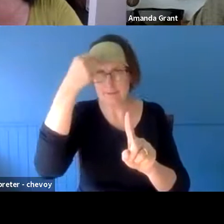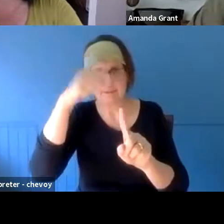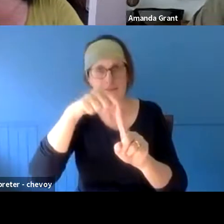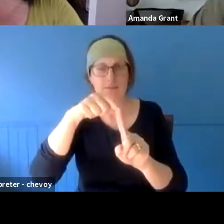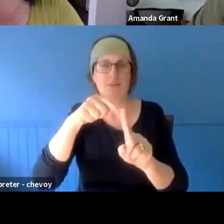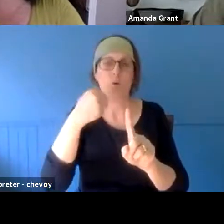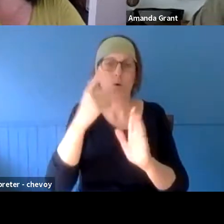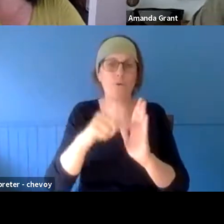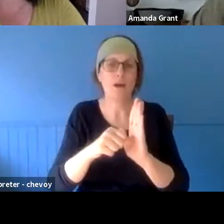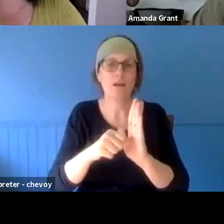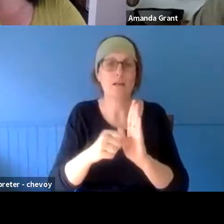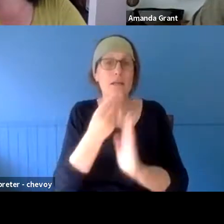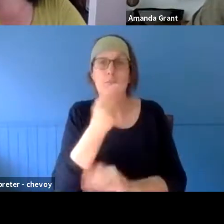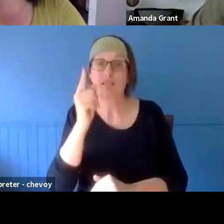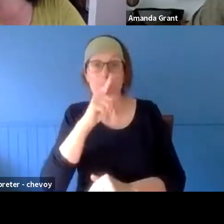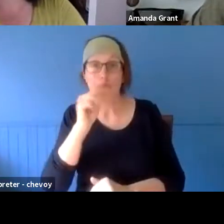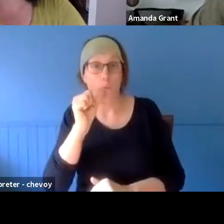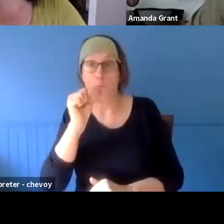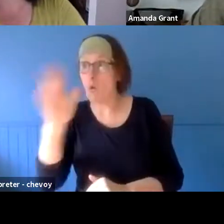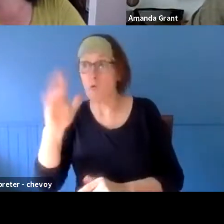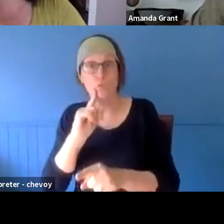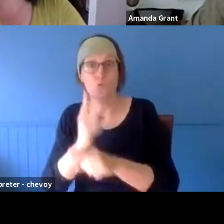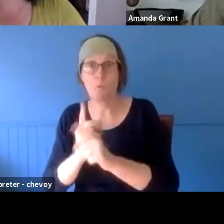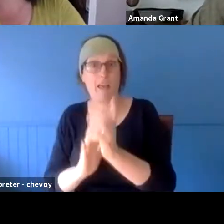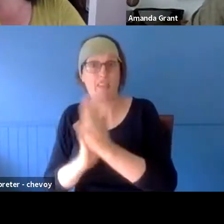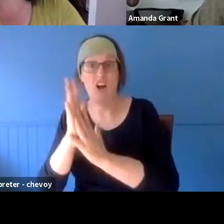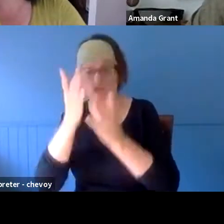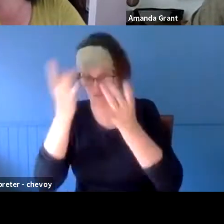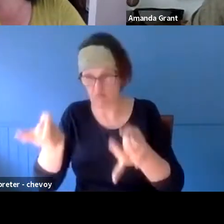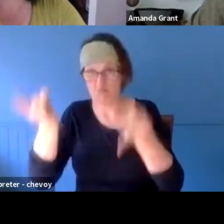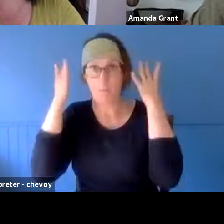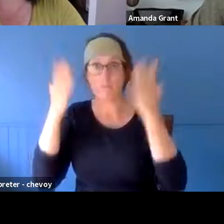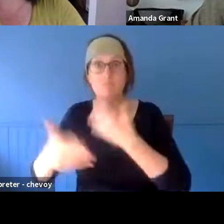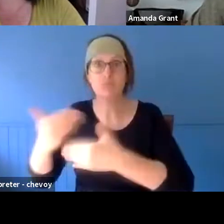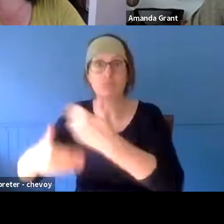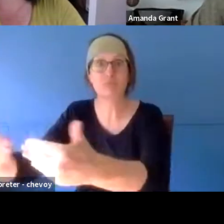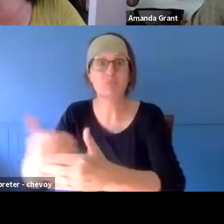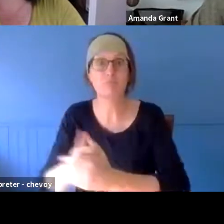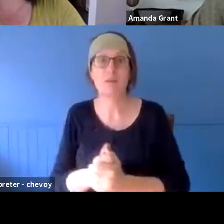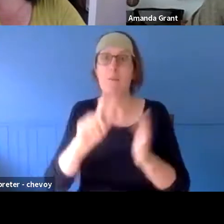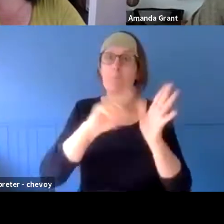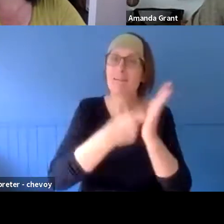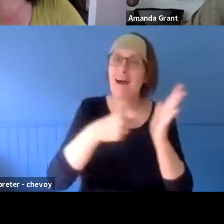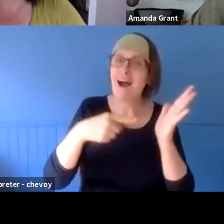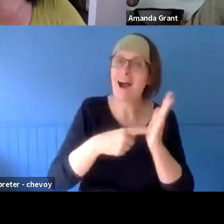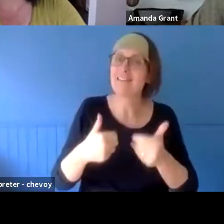just want to get on and move on. But I think what the arts does - it offers people an opportunity who do want to talk about it, do want to